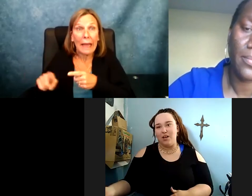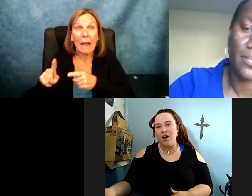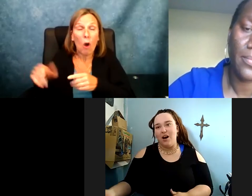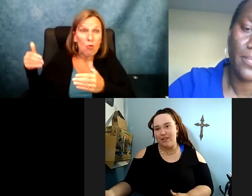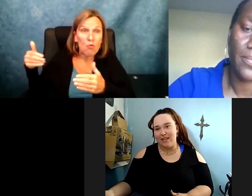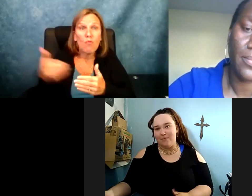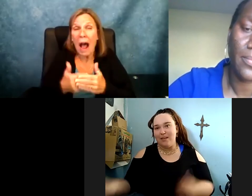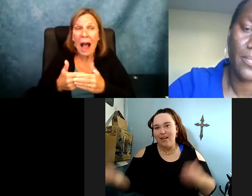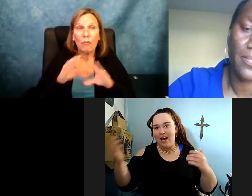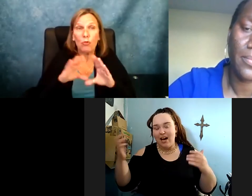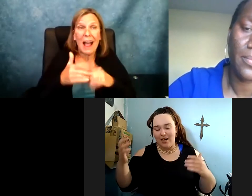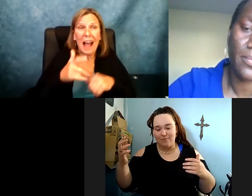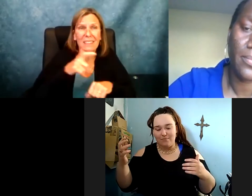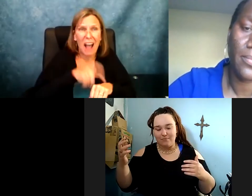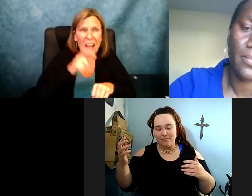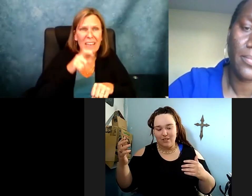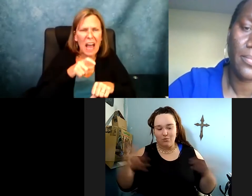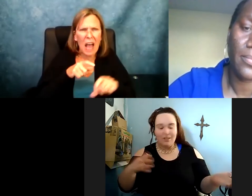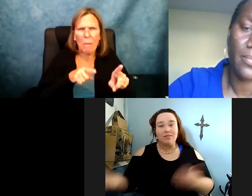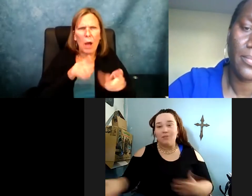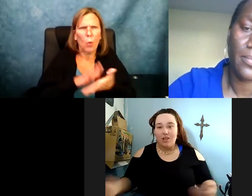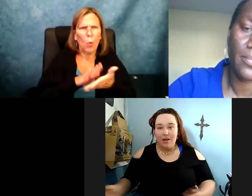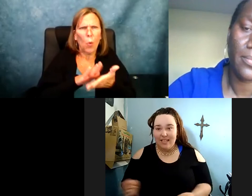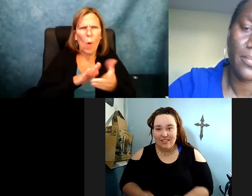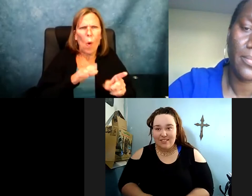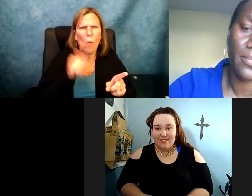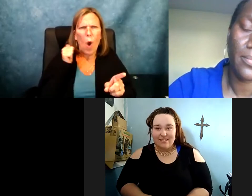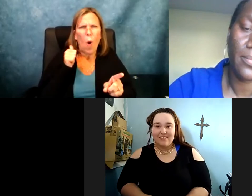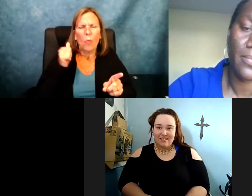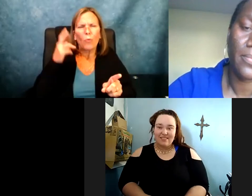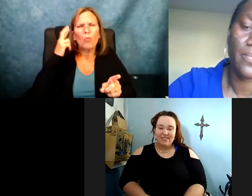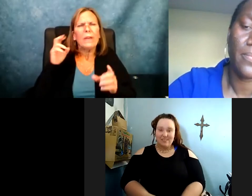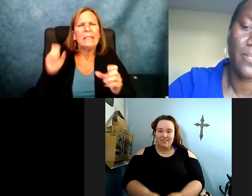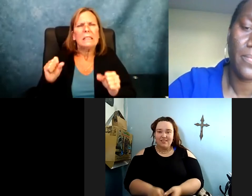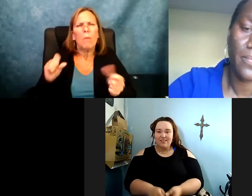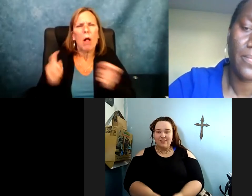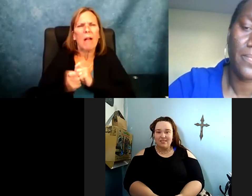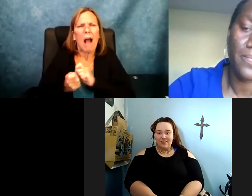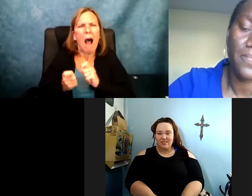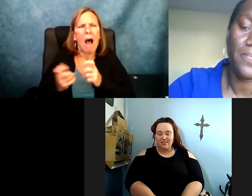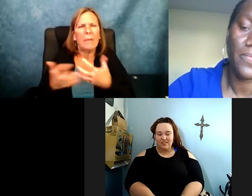physical disabilities because they supposedly aren't able to get to the classes on time and the schools don't